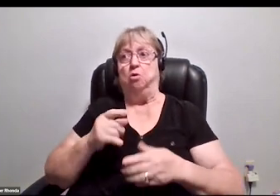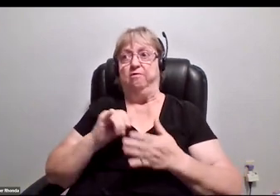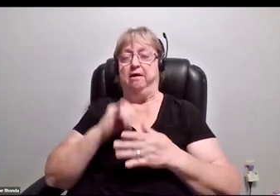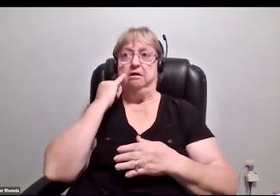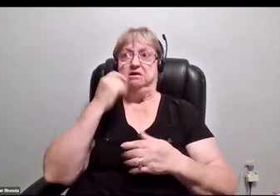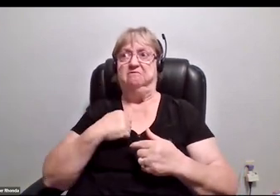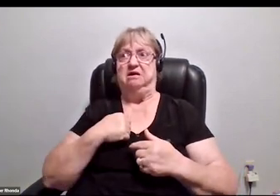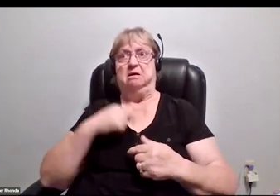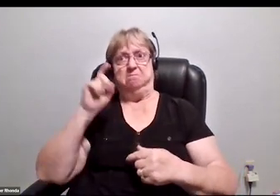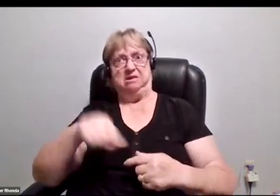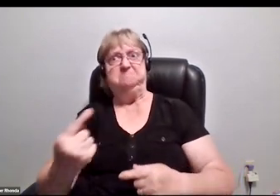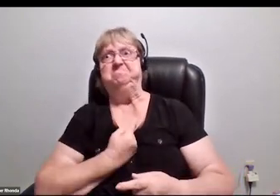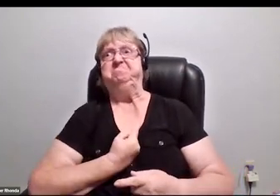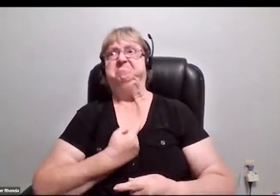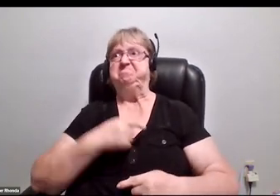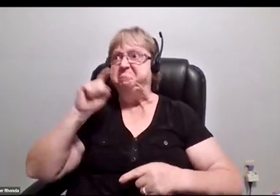"I feel super isolated."